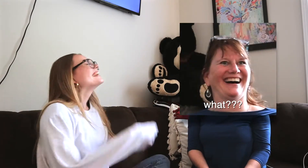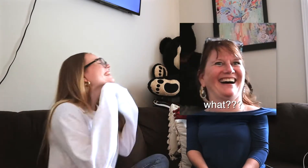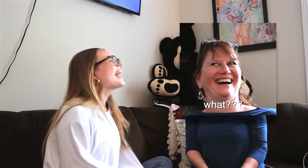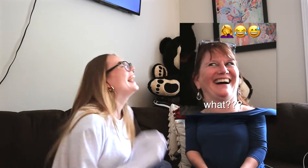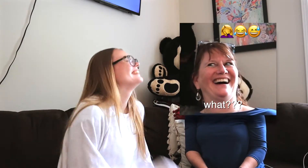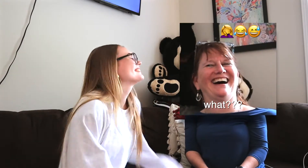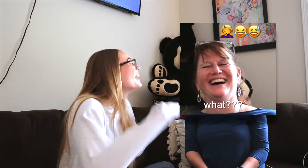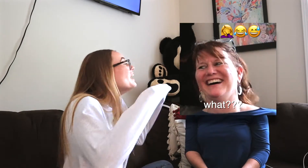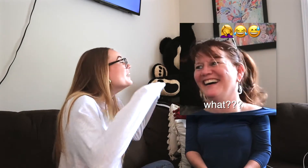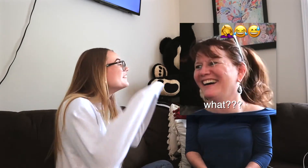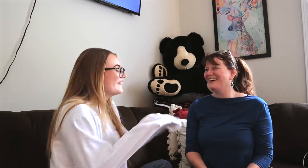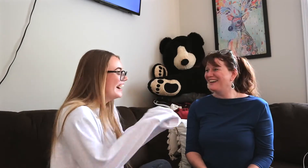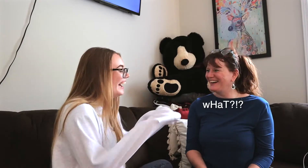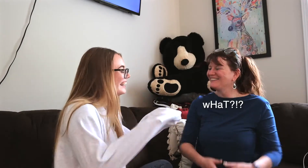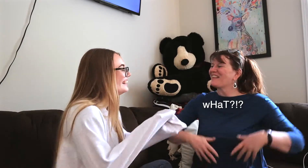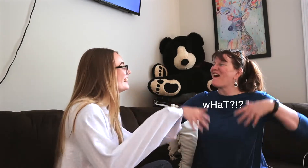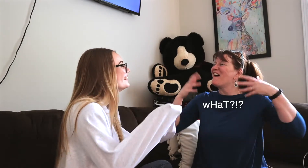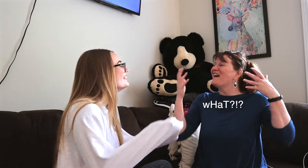yes!!! "what"!